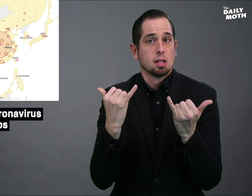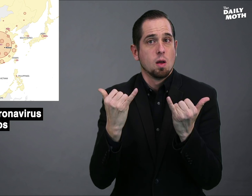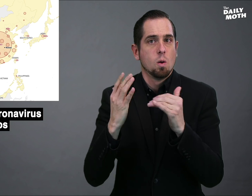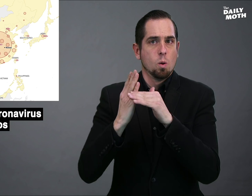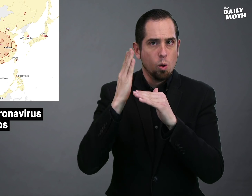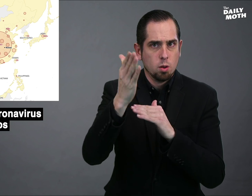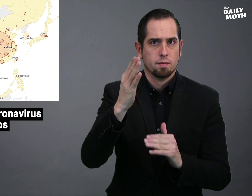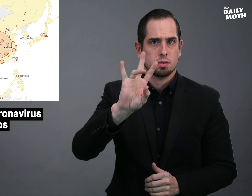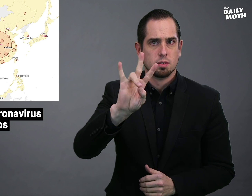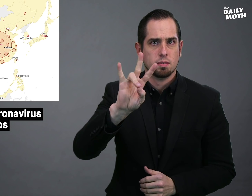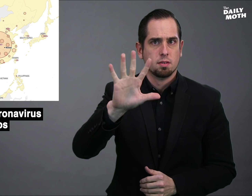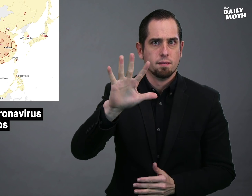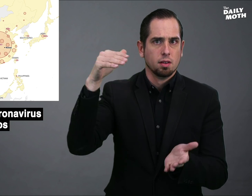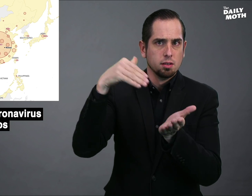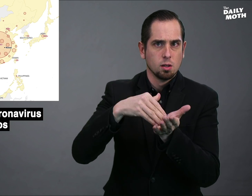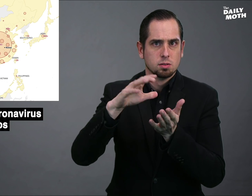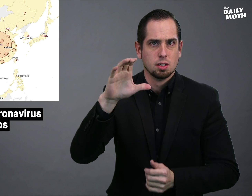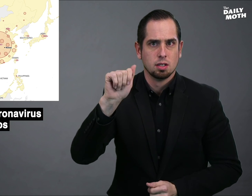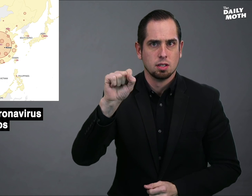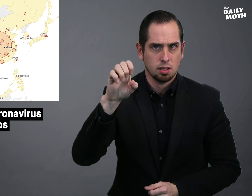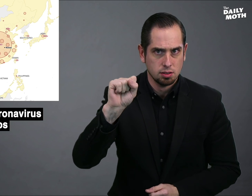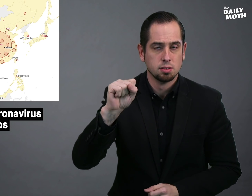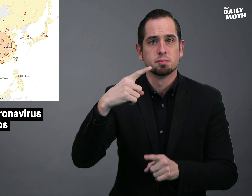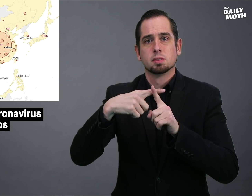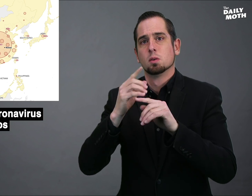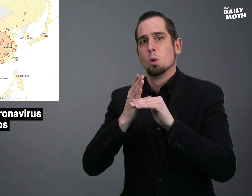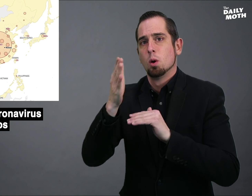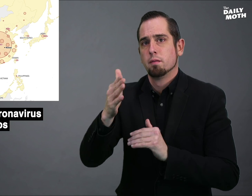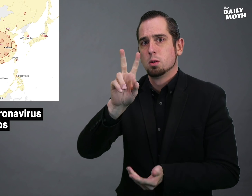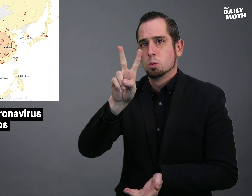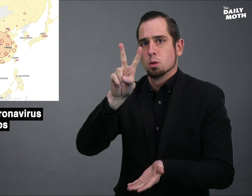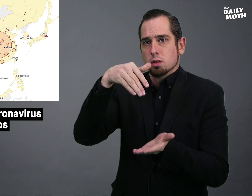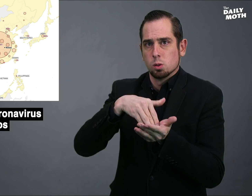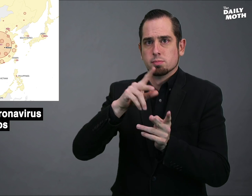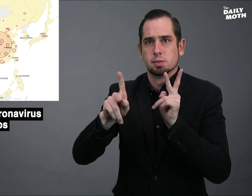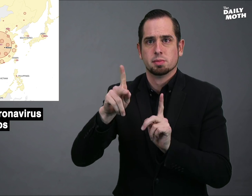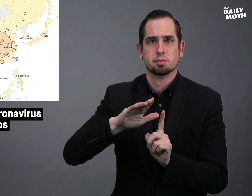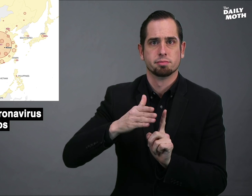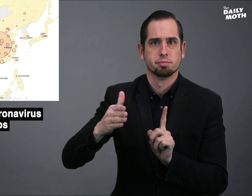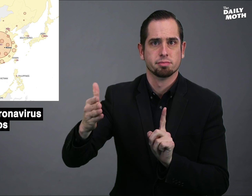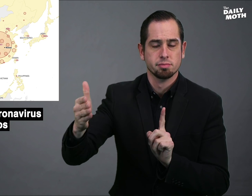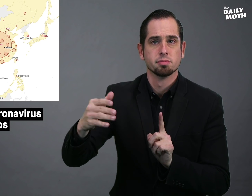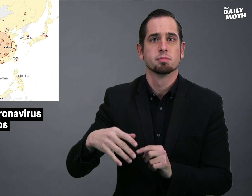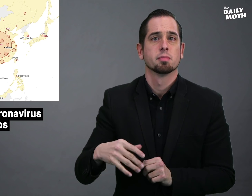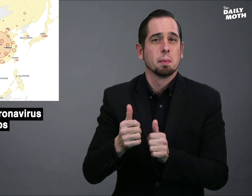There are now over 75,000 cases and over 2,000 people have died.